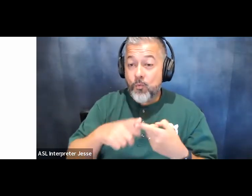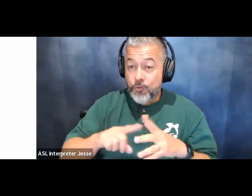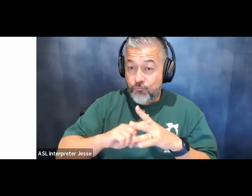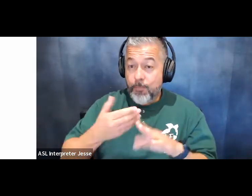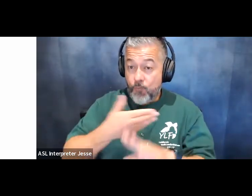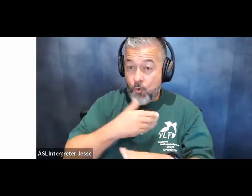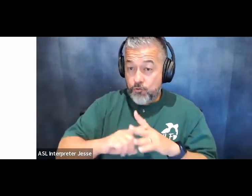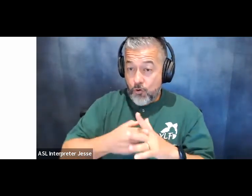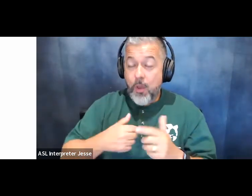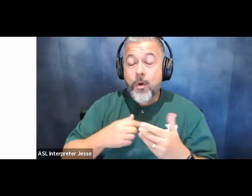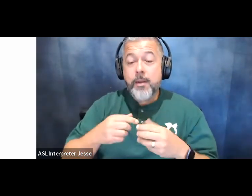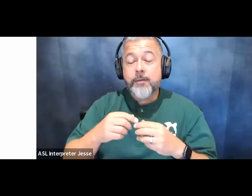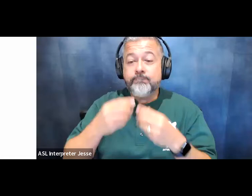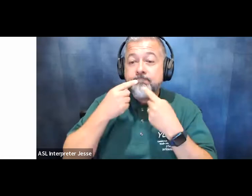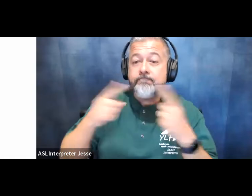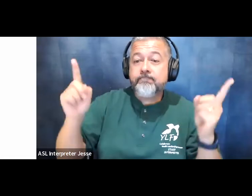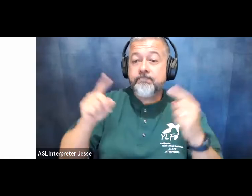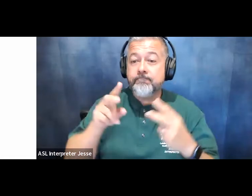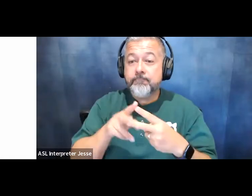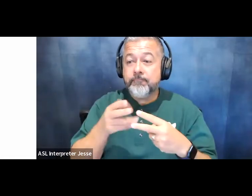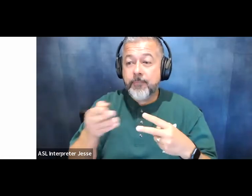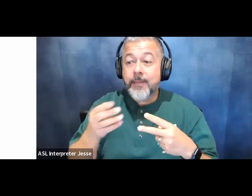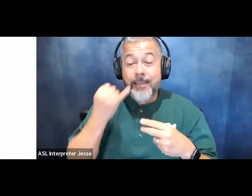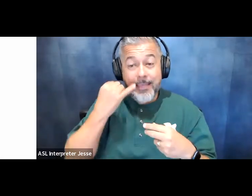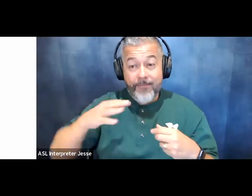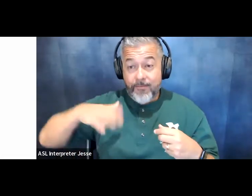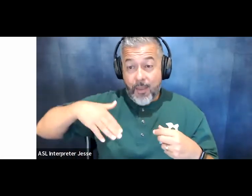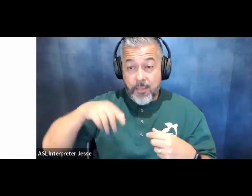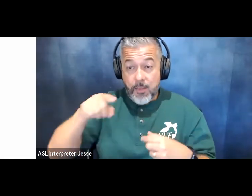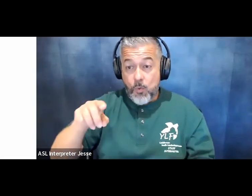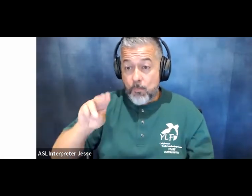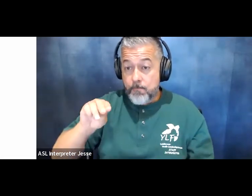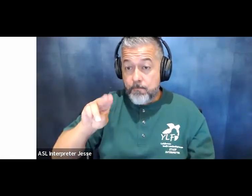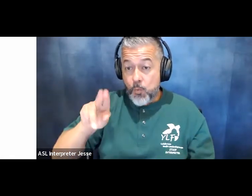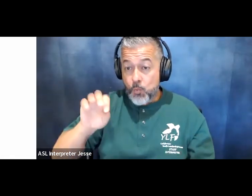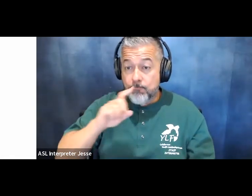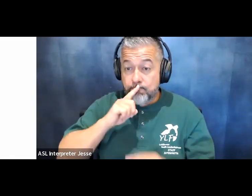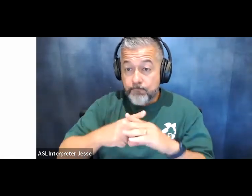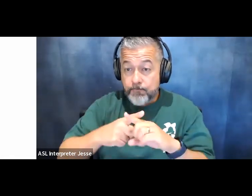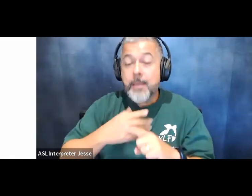if you are not already on mute please make sure that you are on mute um we will have a chance for